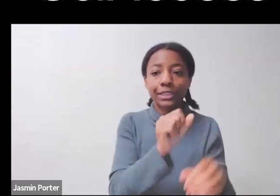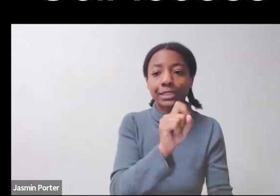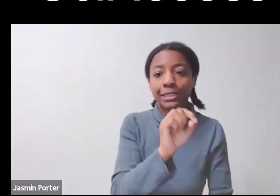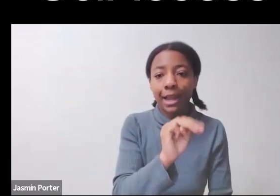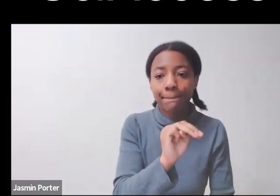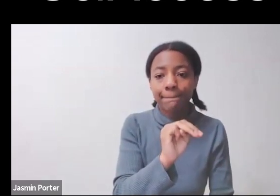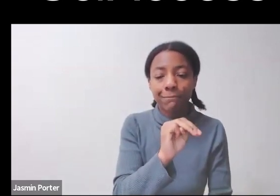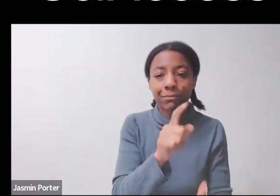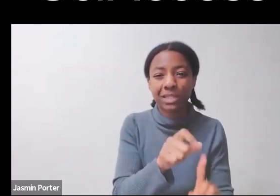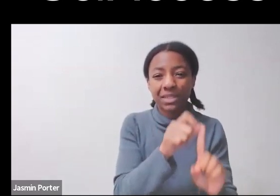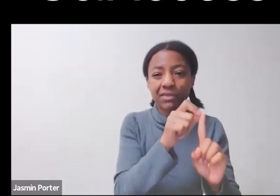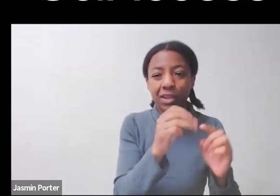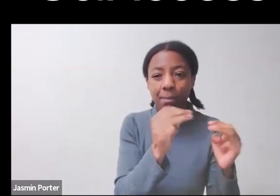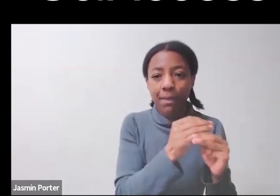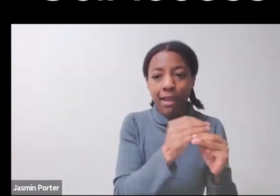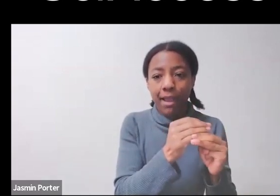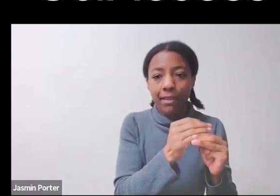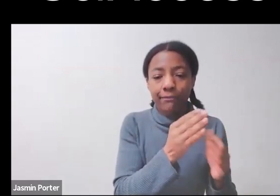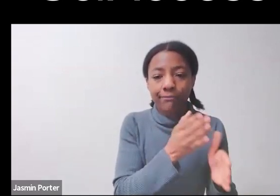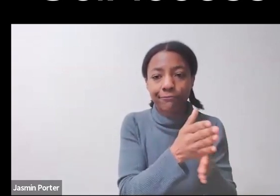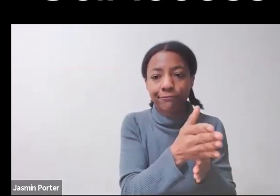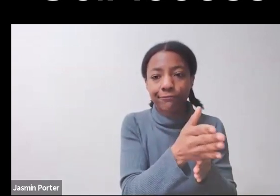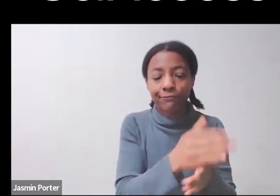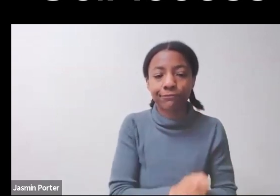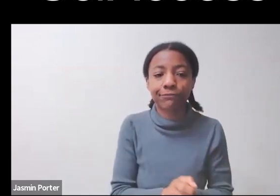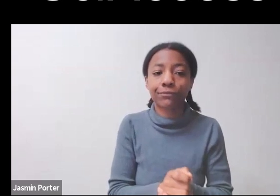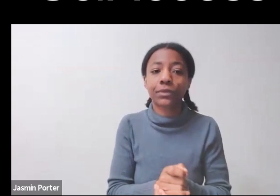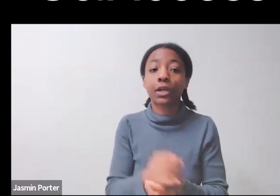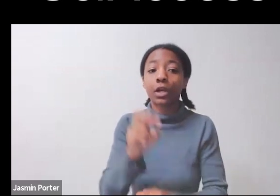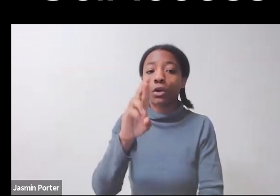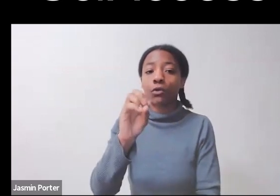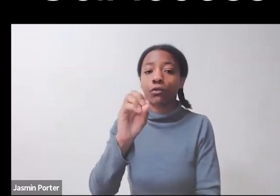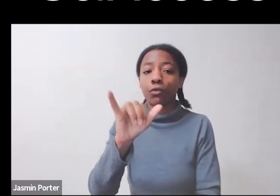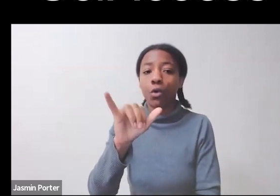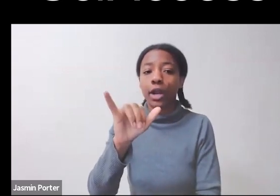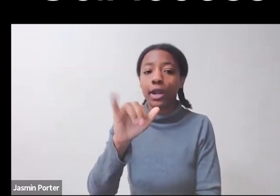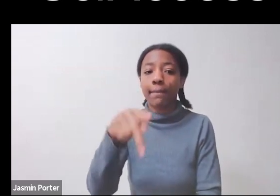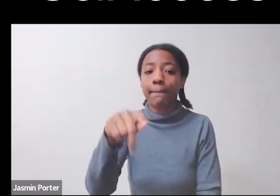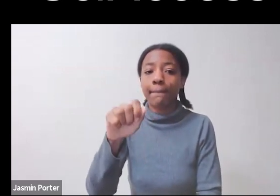were our blind students who recently, 2015,